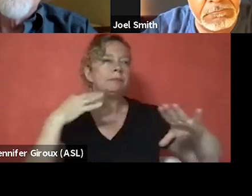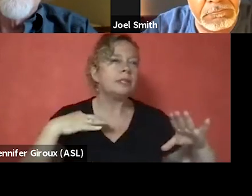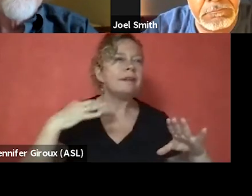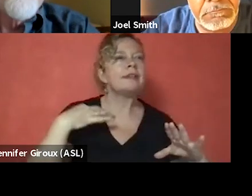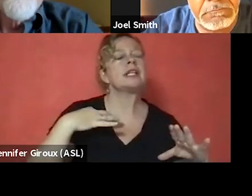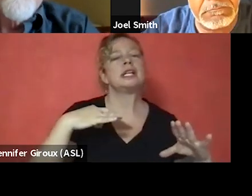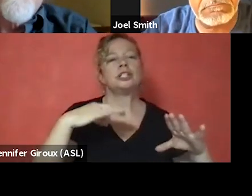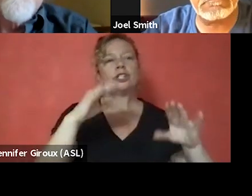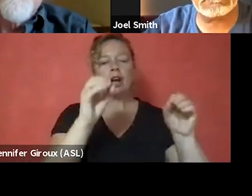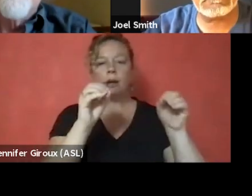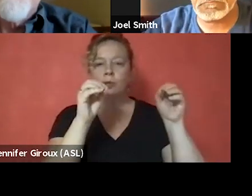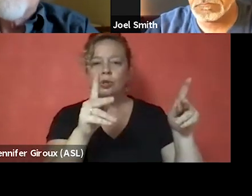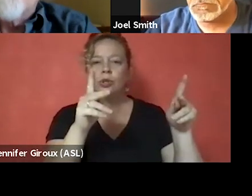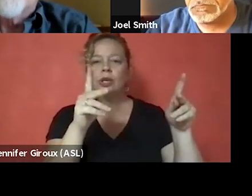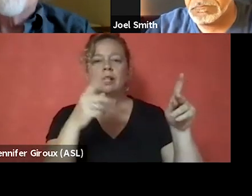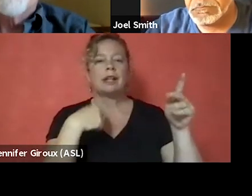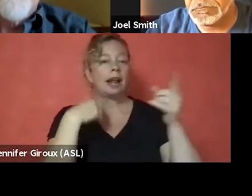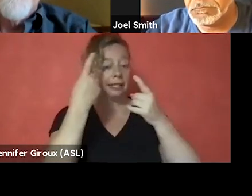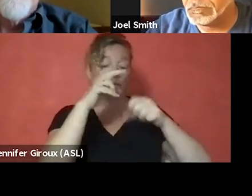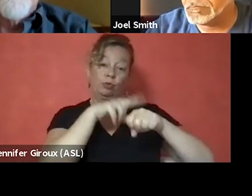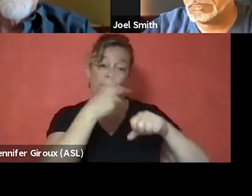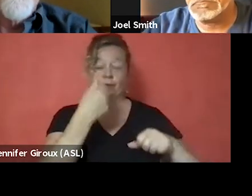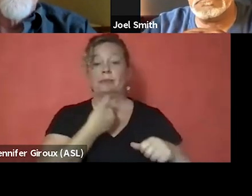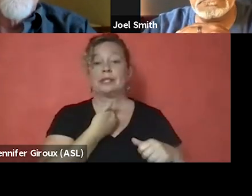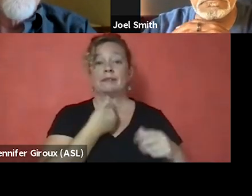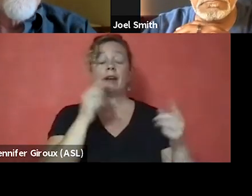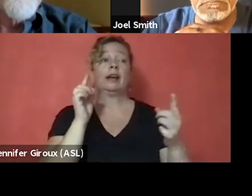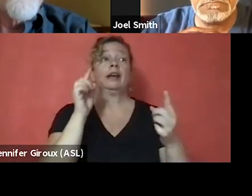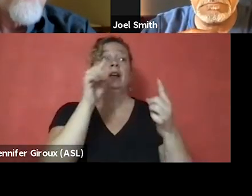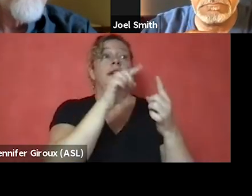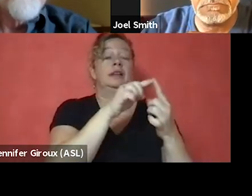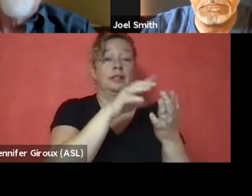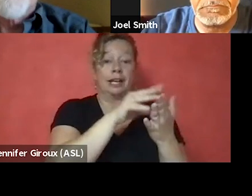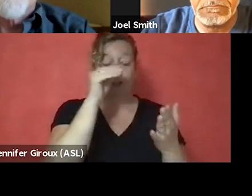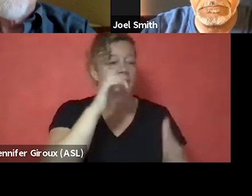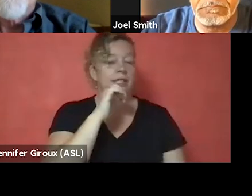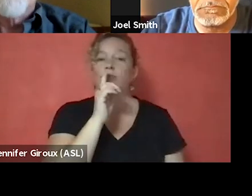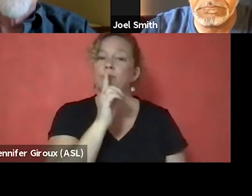that I always just considered as normal until I learned that that's not true. It's kinda like trauma.